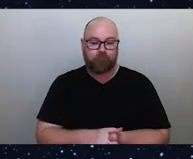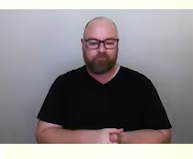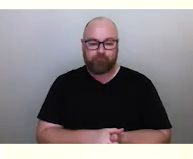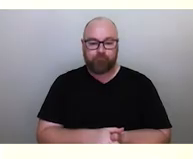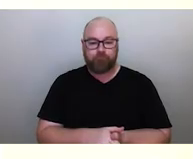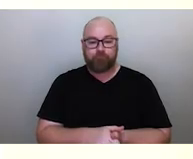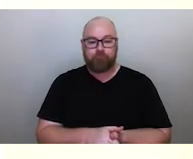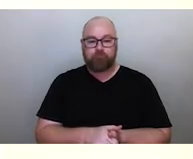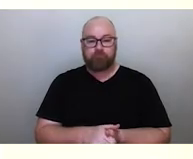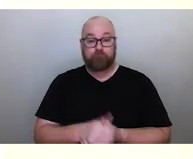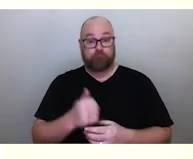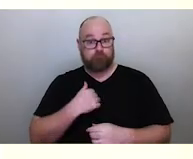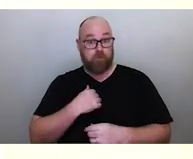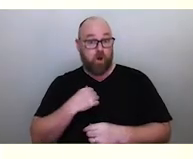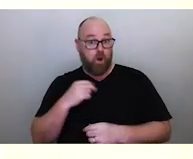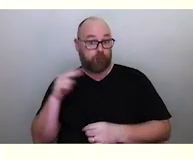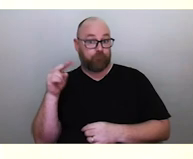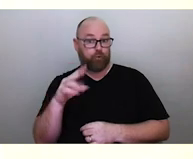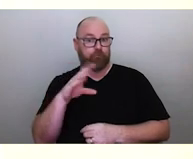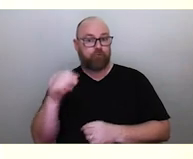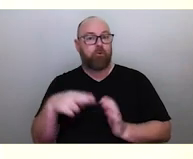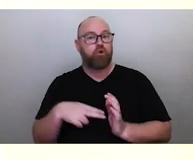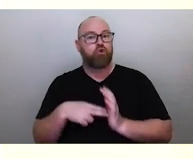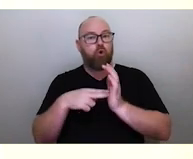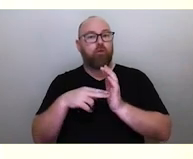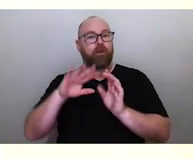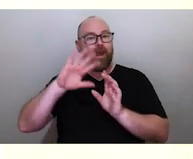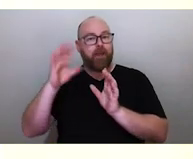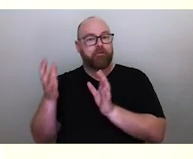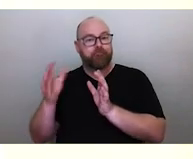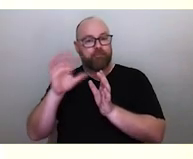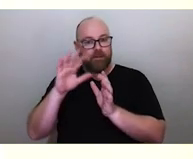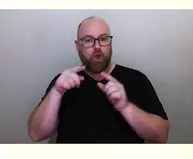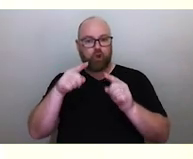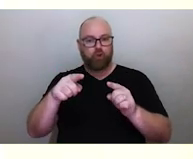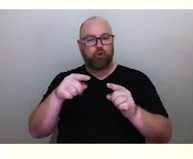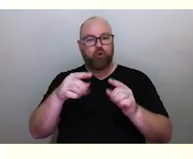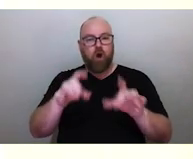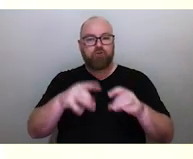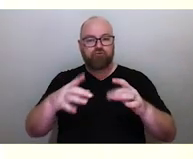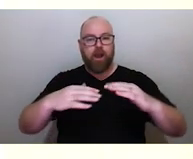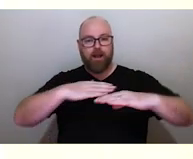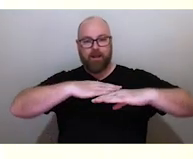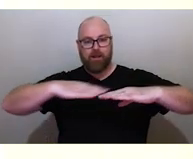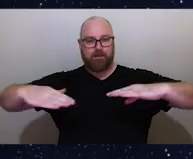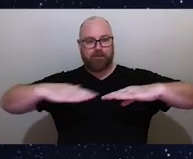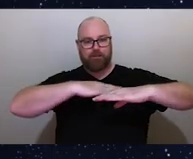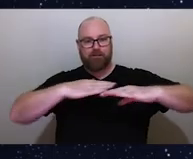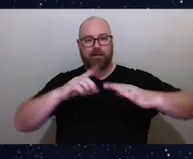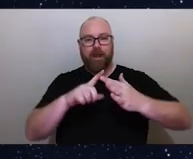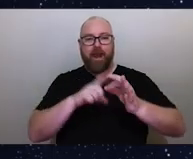Now, this is my view from the Northern Hemisphere. But of course Australia being below the equator is seen as being upside down.